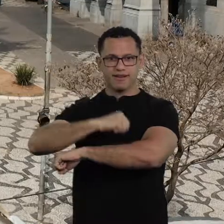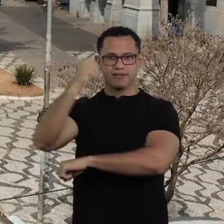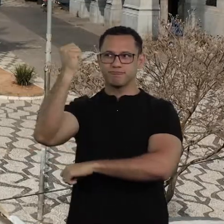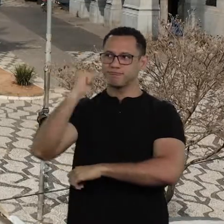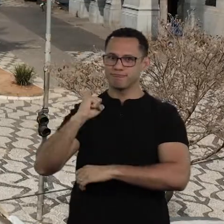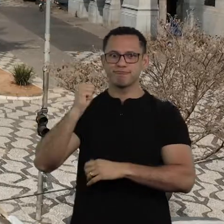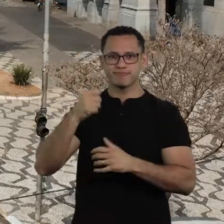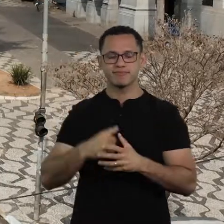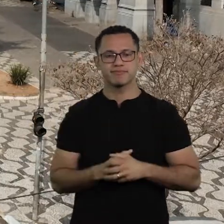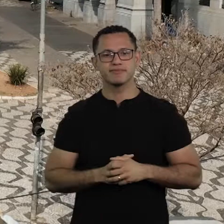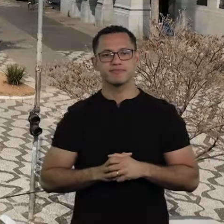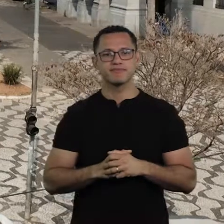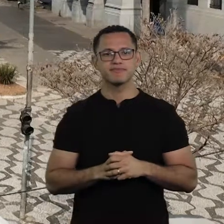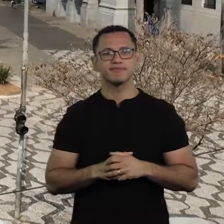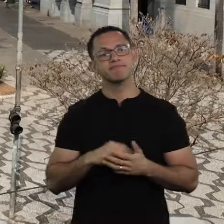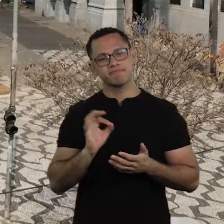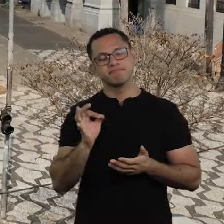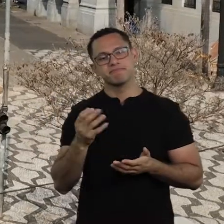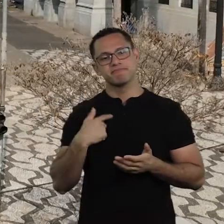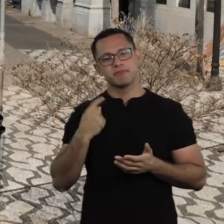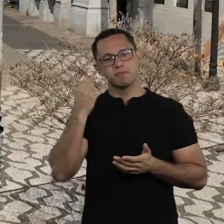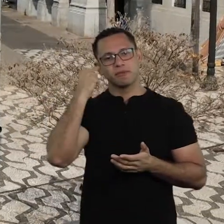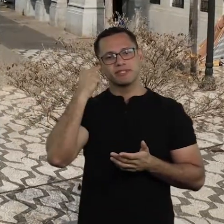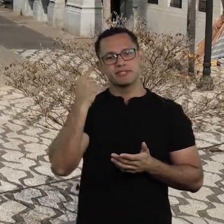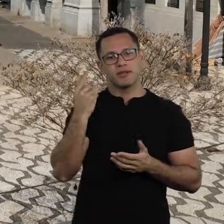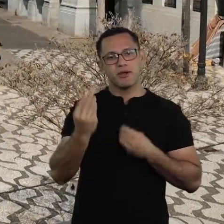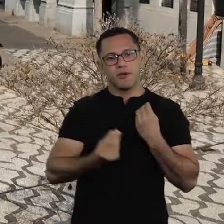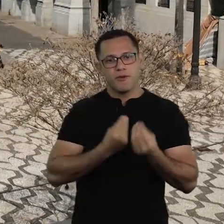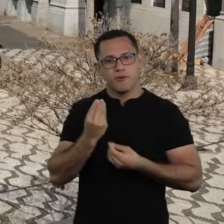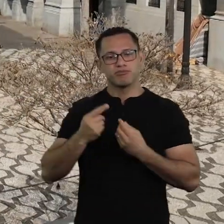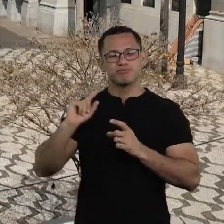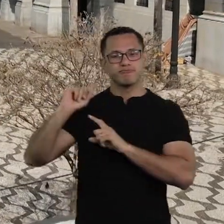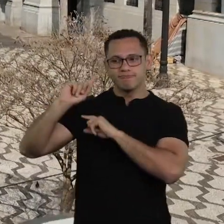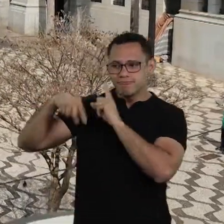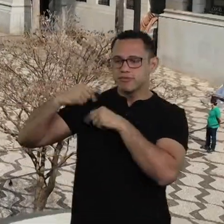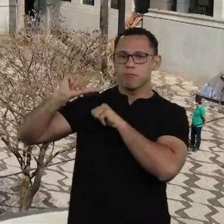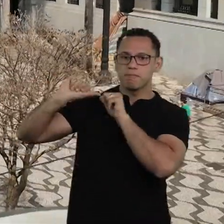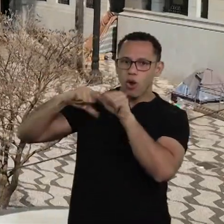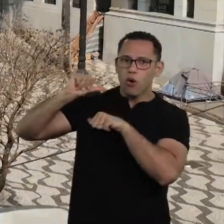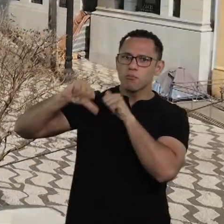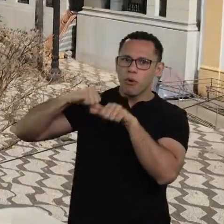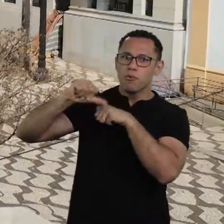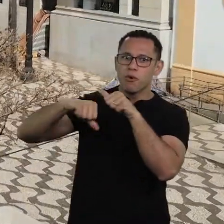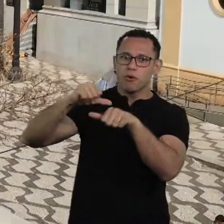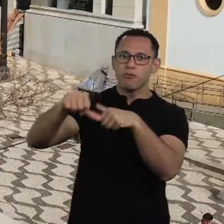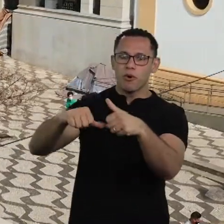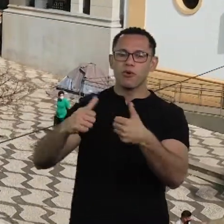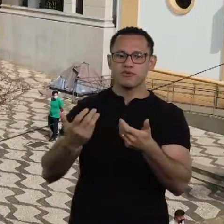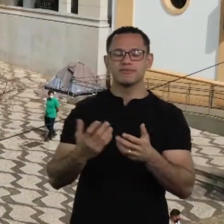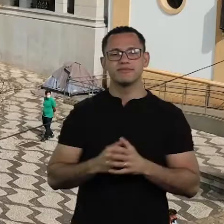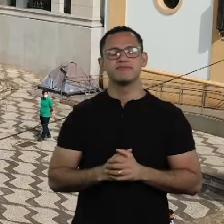Still thinking about... The way it has changed Brazil has changed in this period,